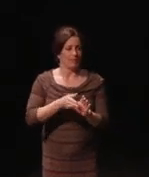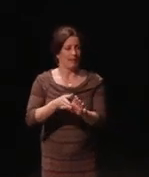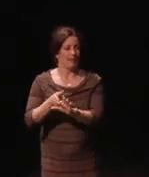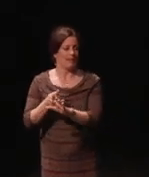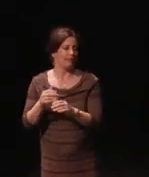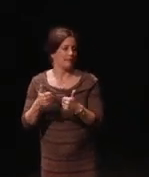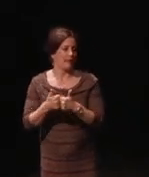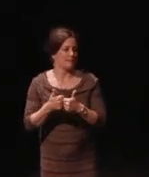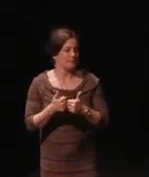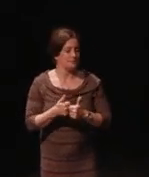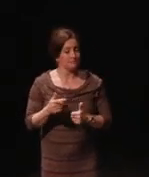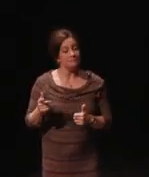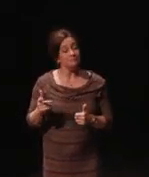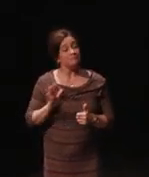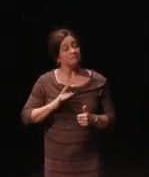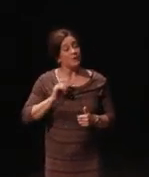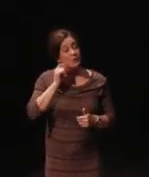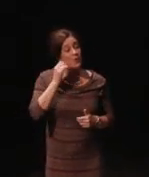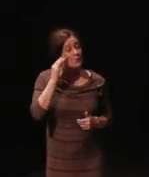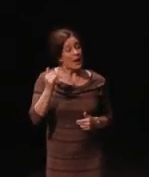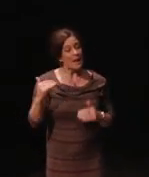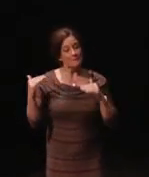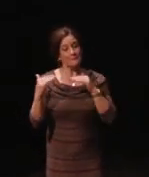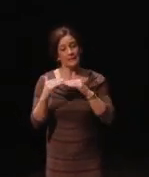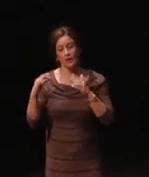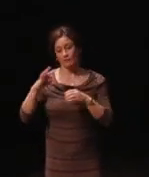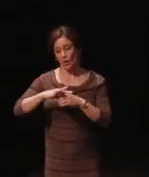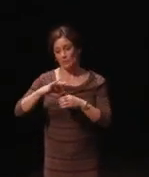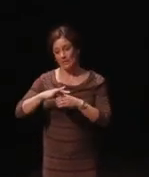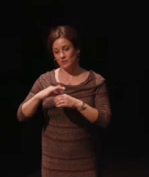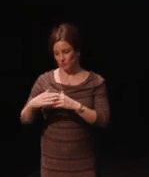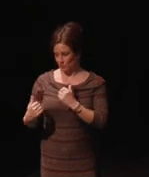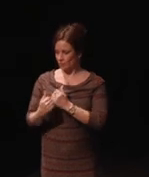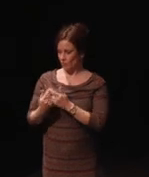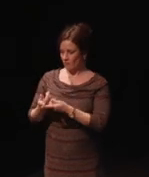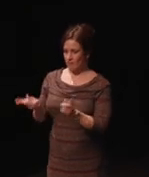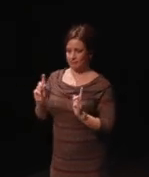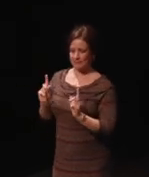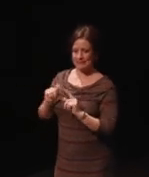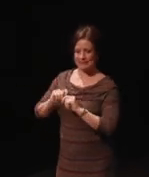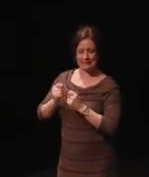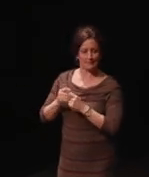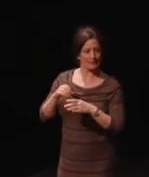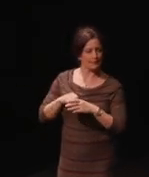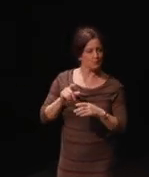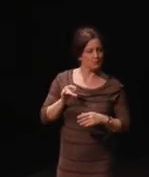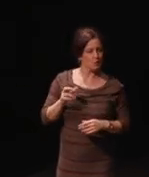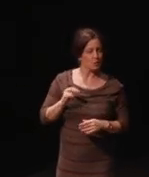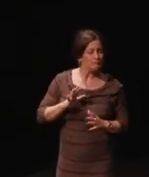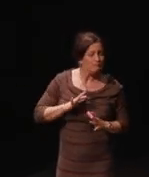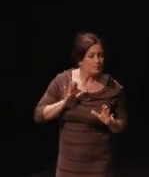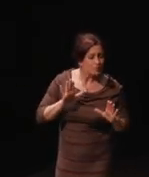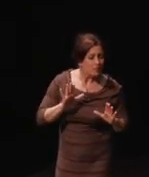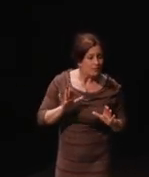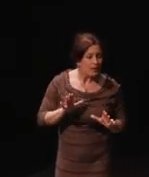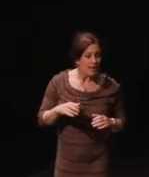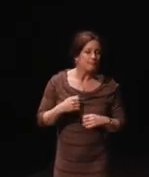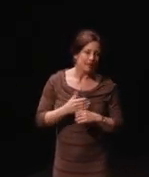So, that means I do have the support of the people in the studio and that is a wonderful thing and it does make things a lot easier.